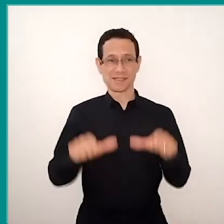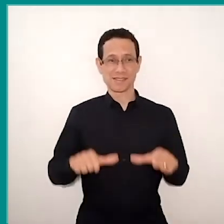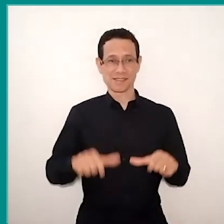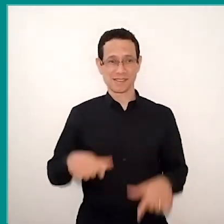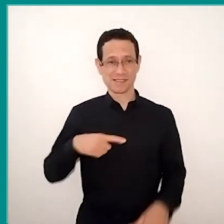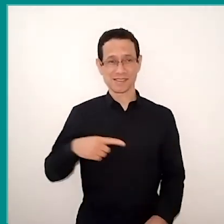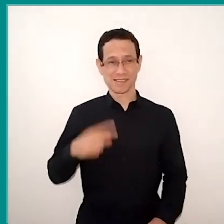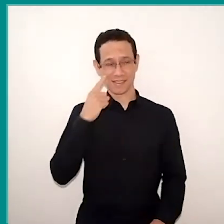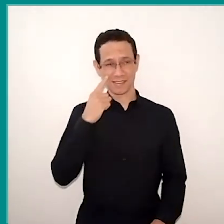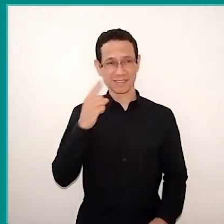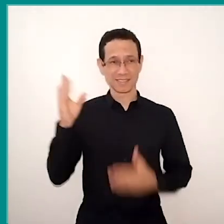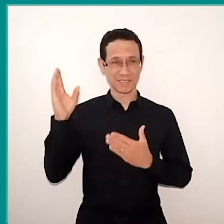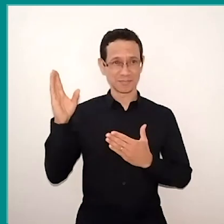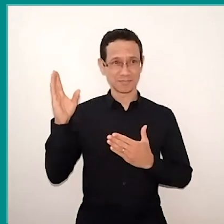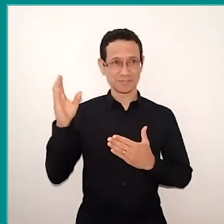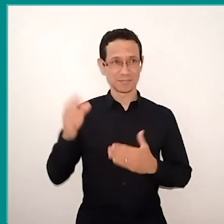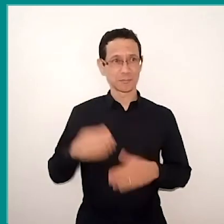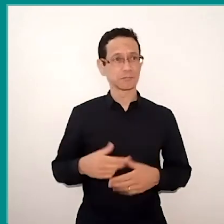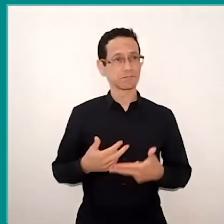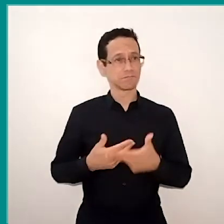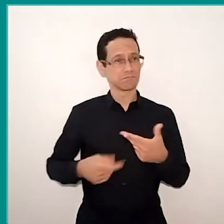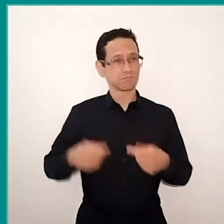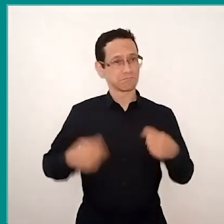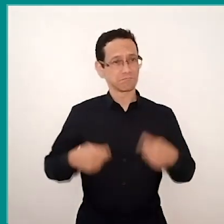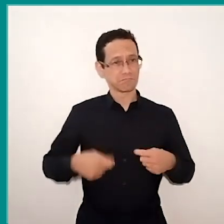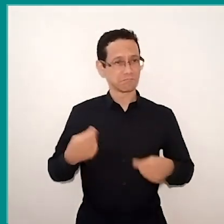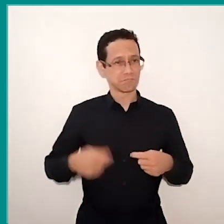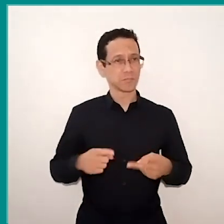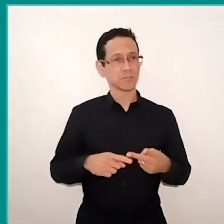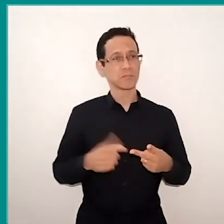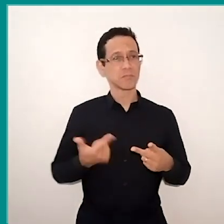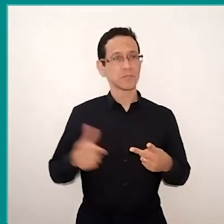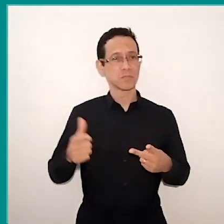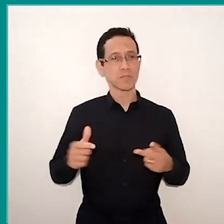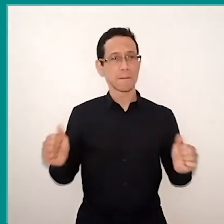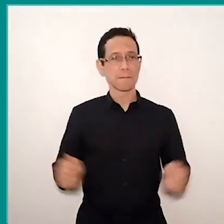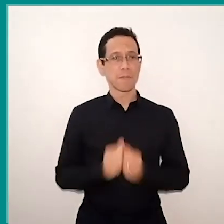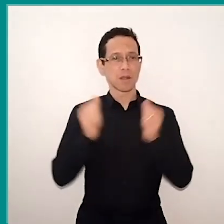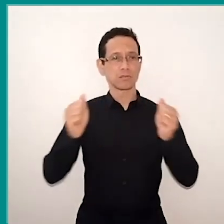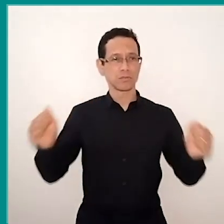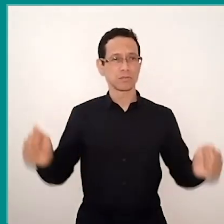the students with instrument in hands, a student with a box, the other with a plate in hand, is an instrument called plate.